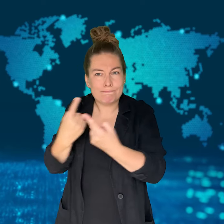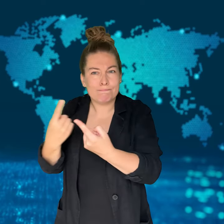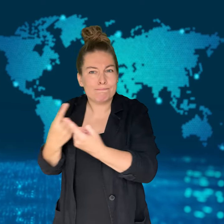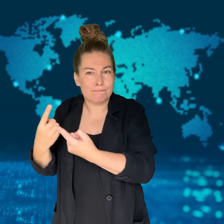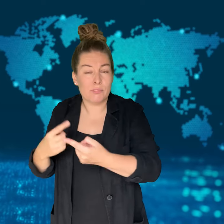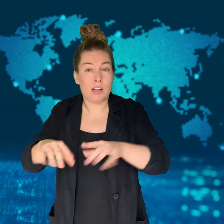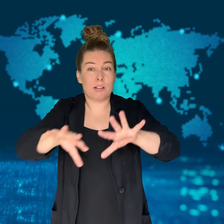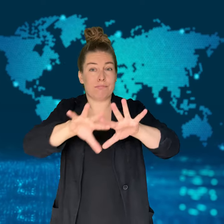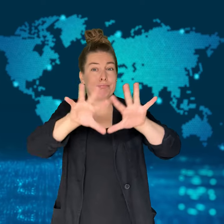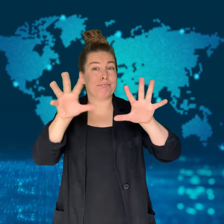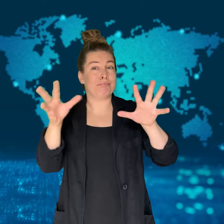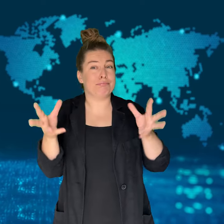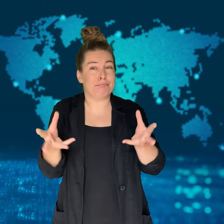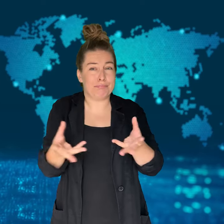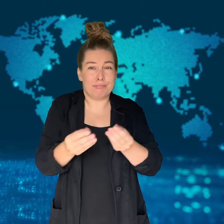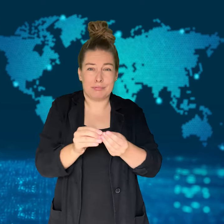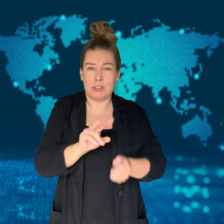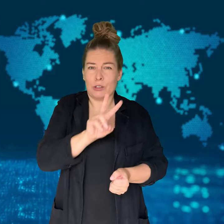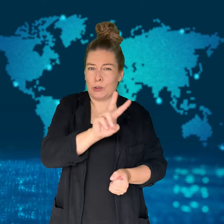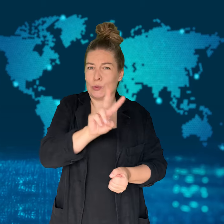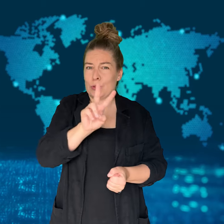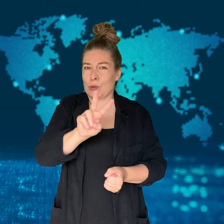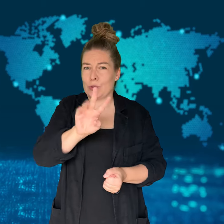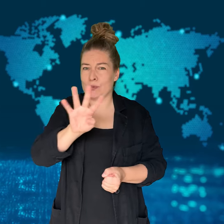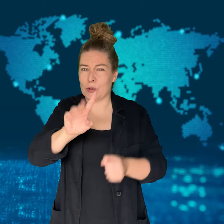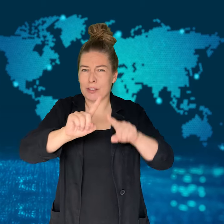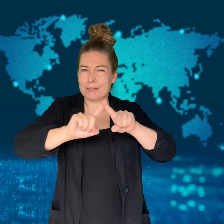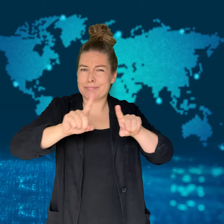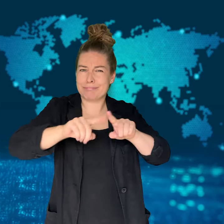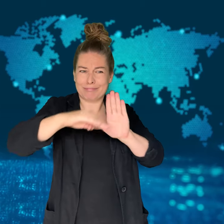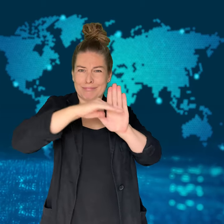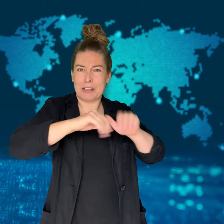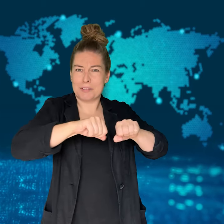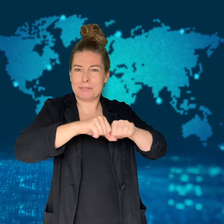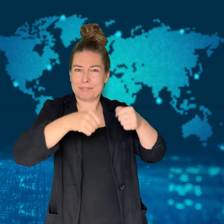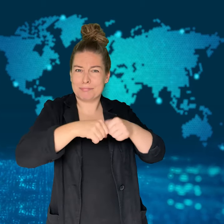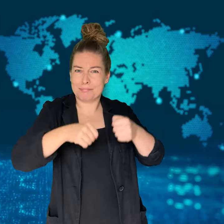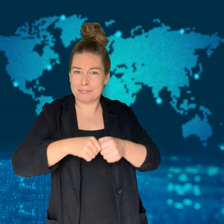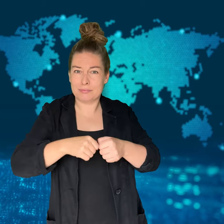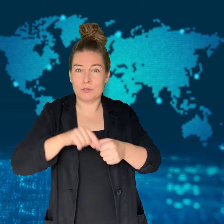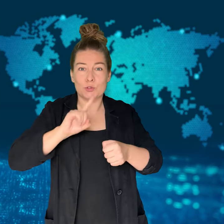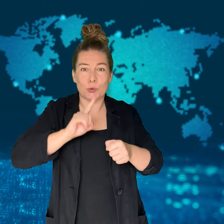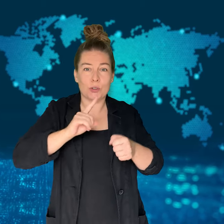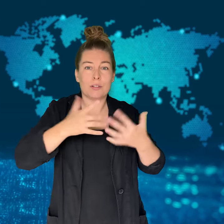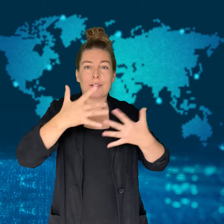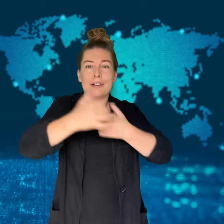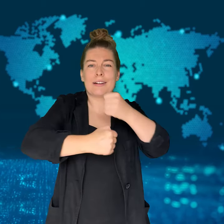1,252 years and 6 months.